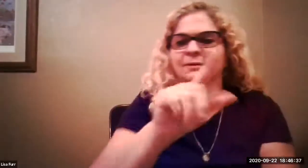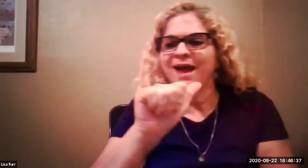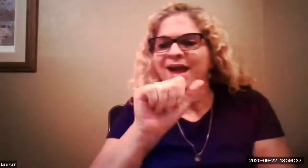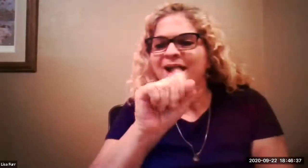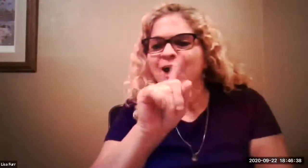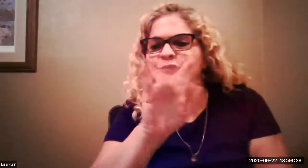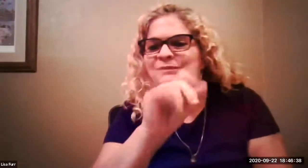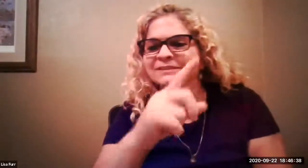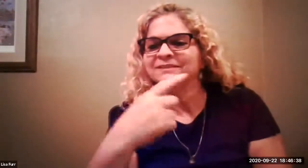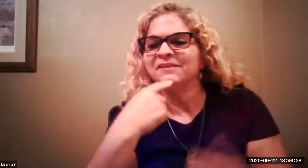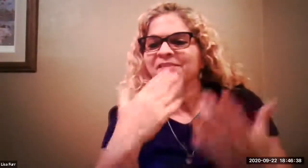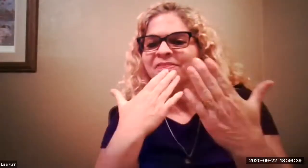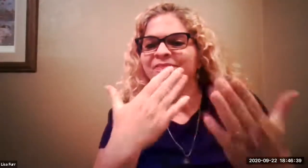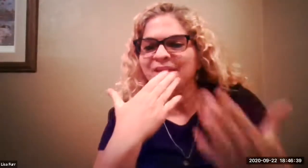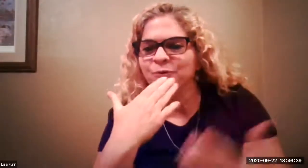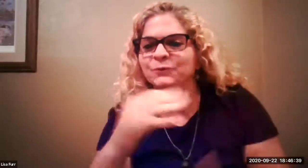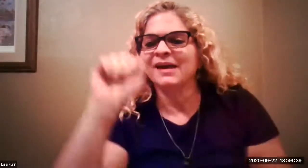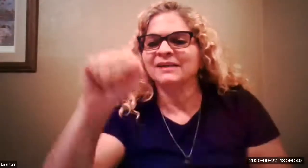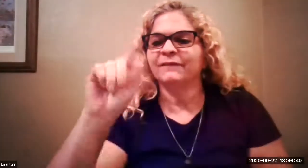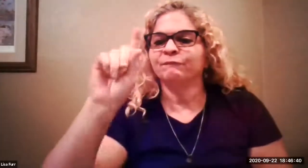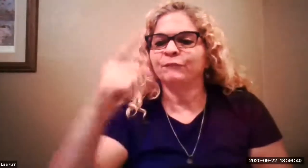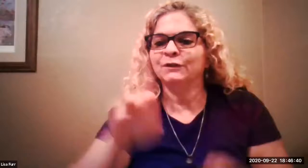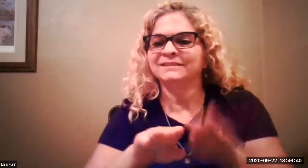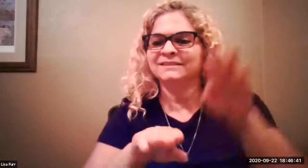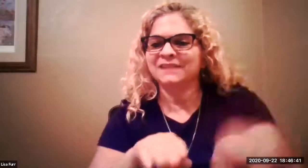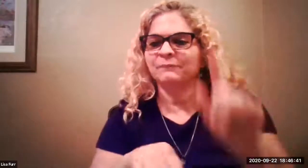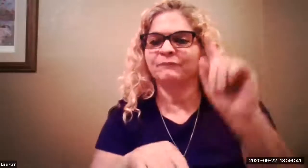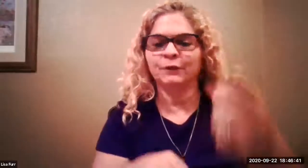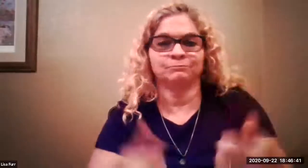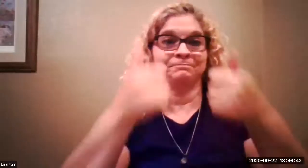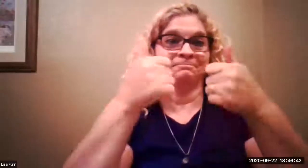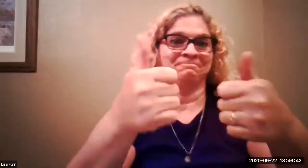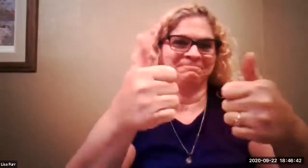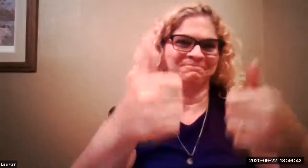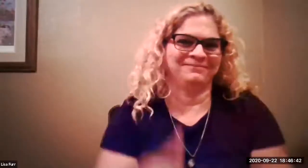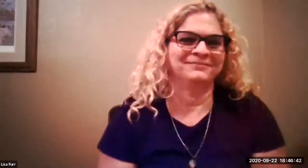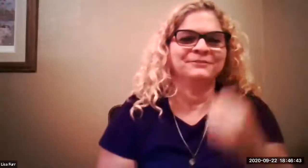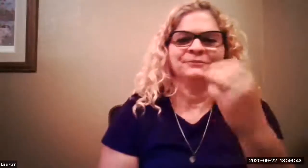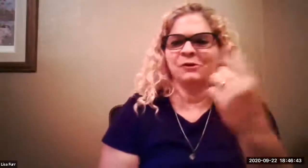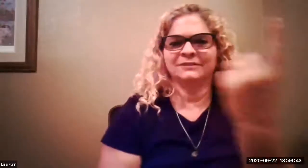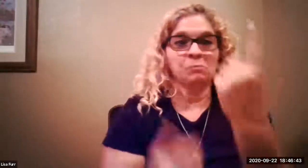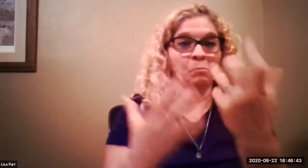so astrid also